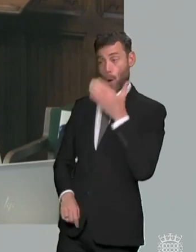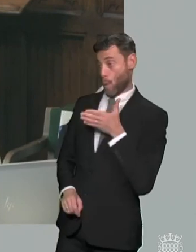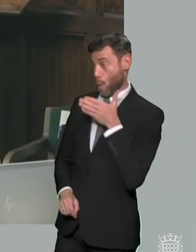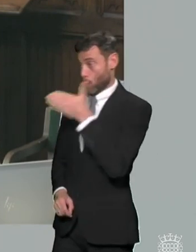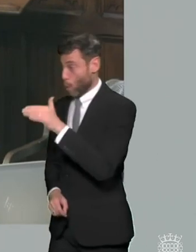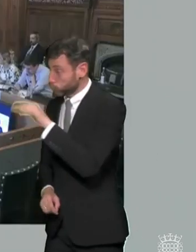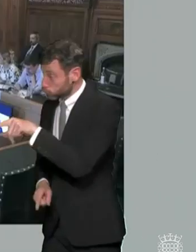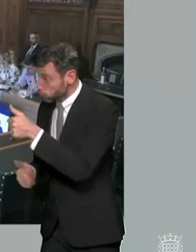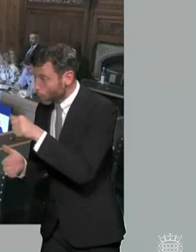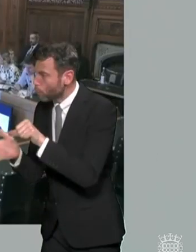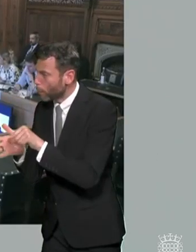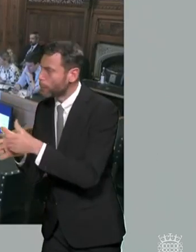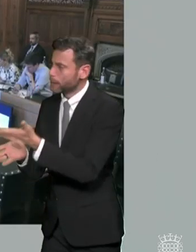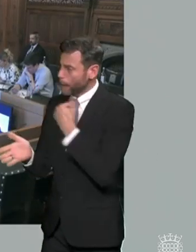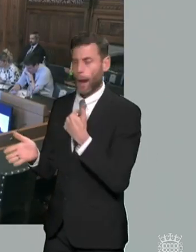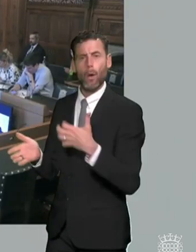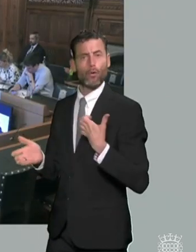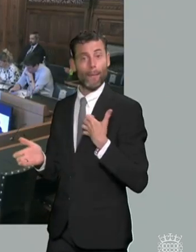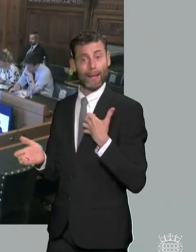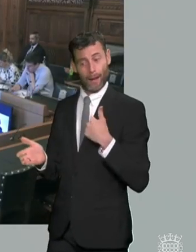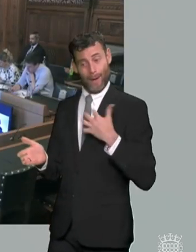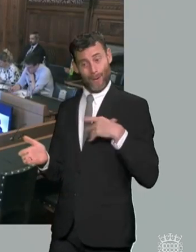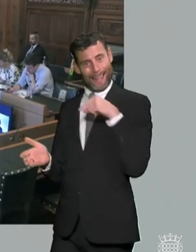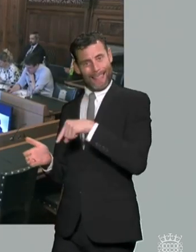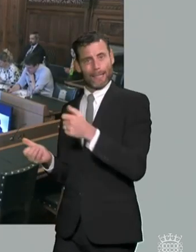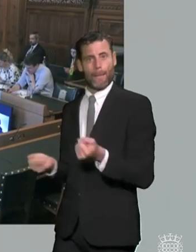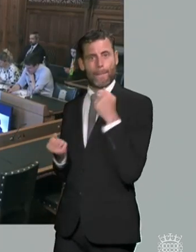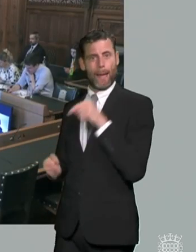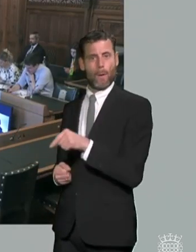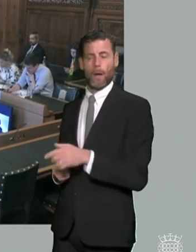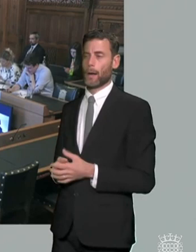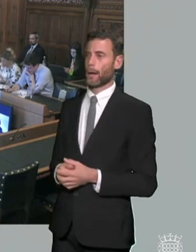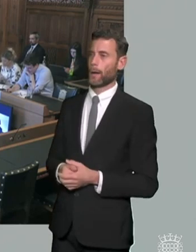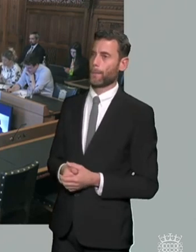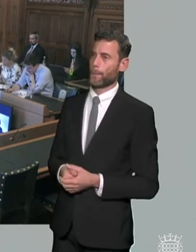thanks john thank you and wanted to come back yes um sorry i missed one earlier